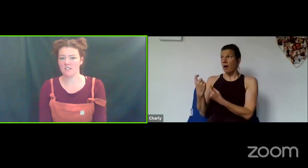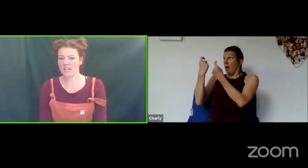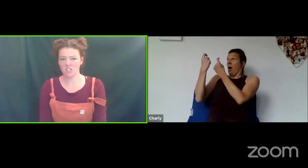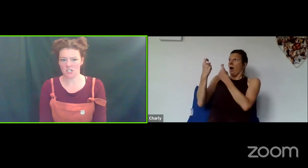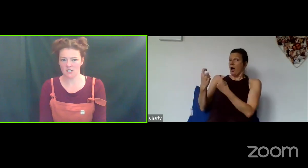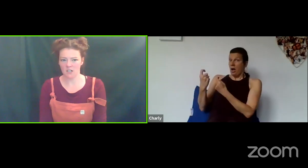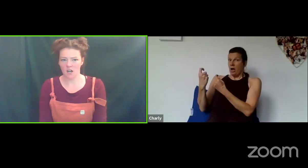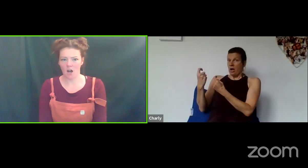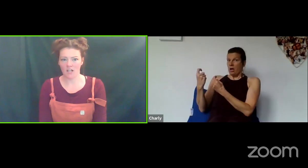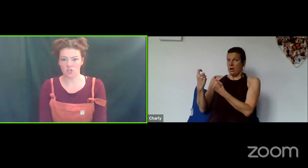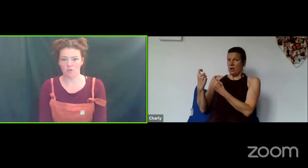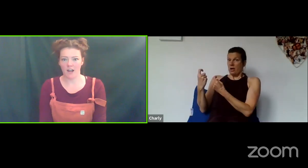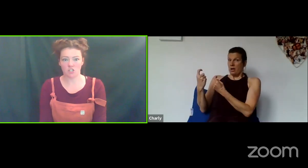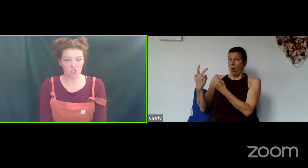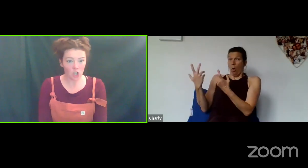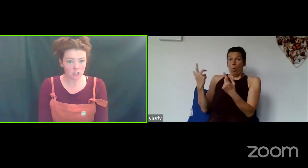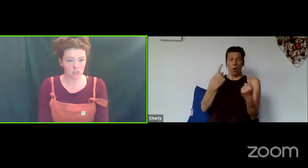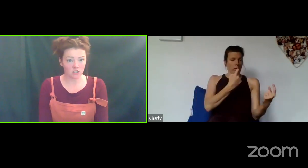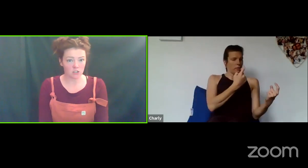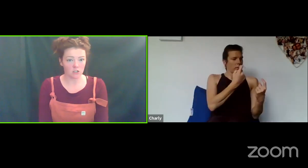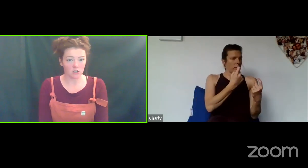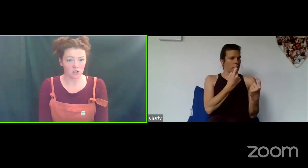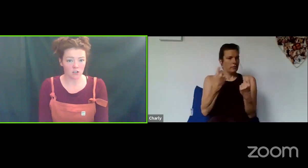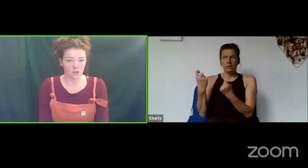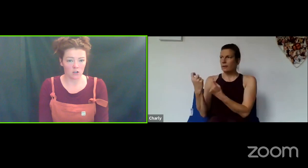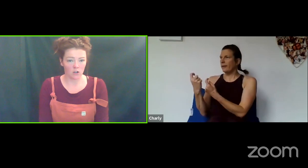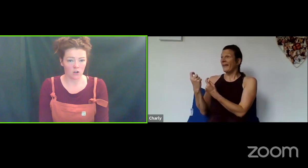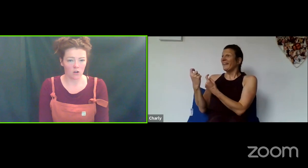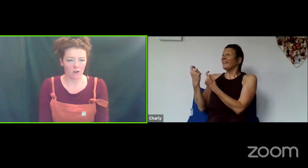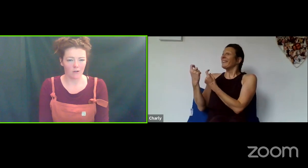attention, is your reaction shocked?